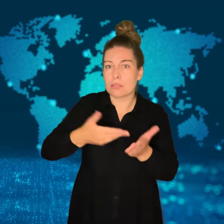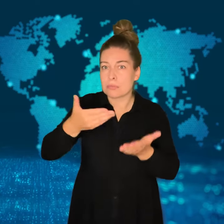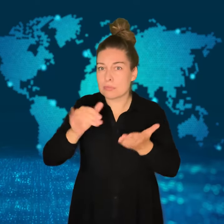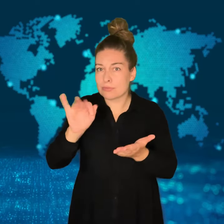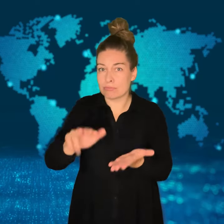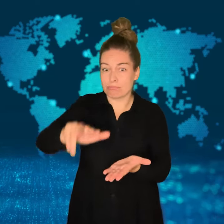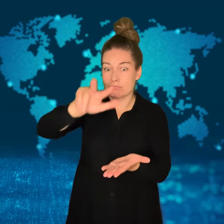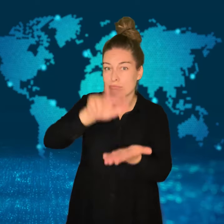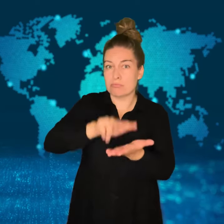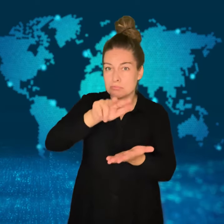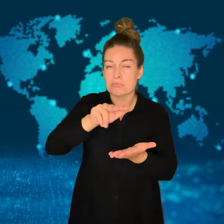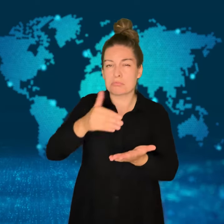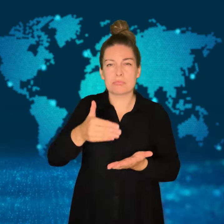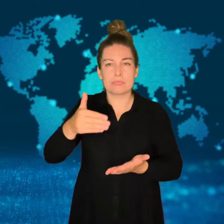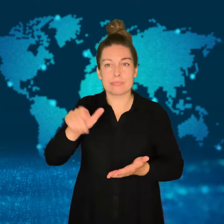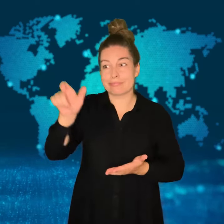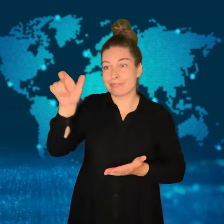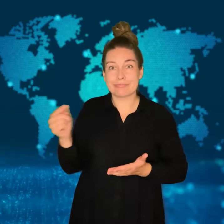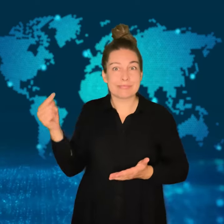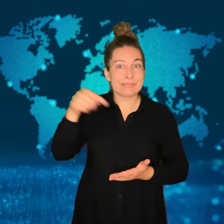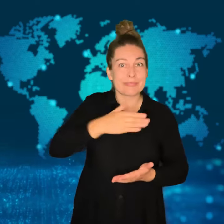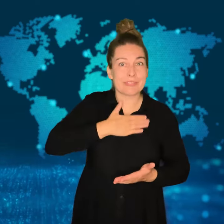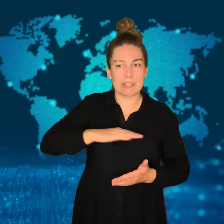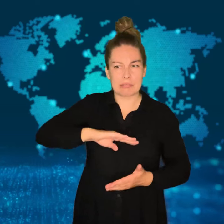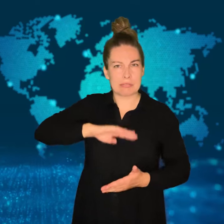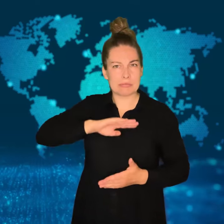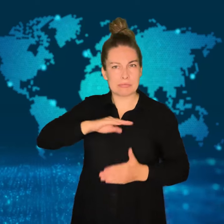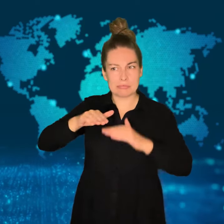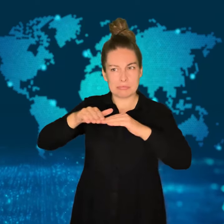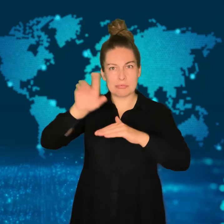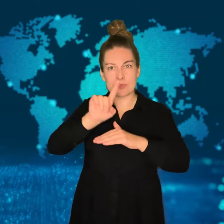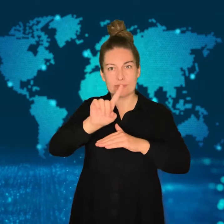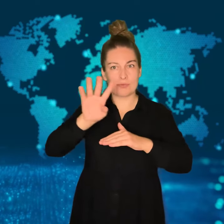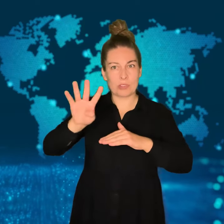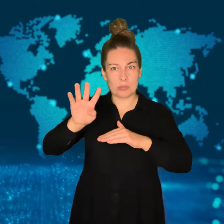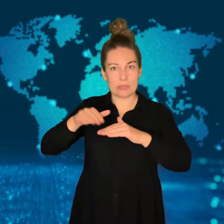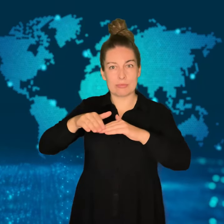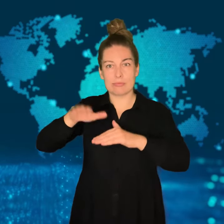Their entry into the city will have to be booked prior to